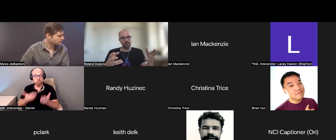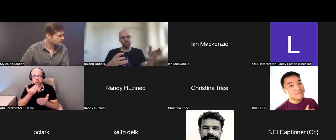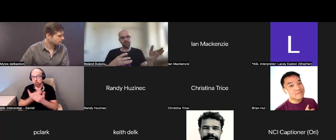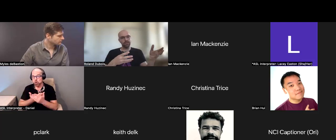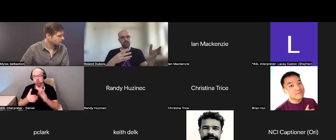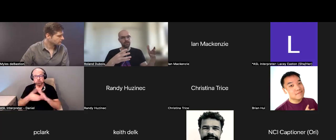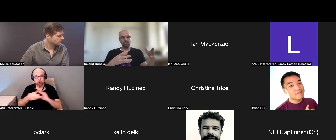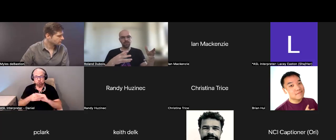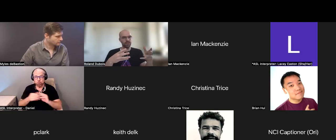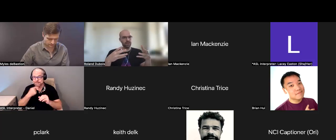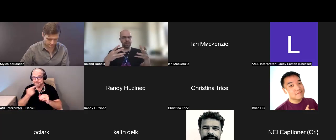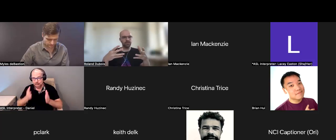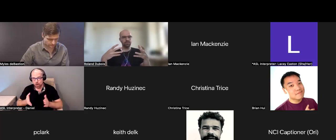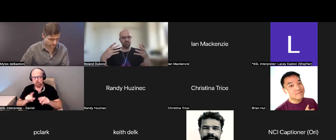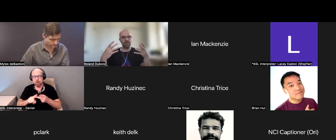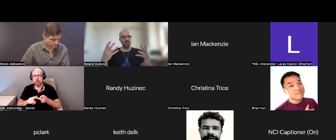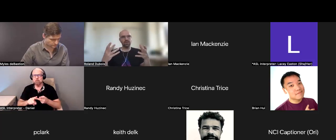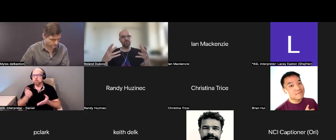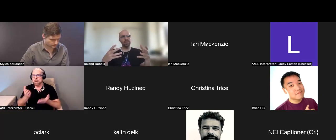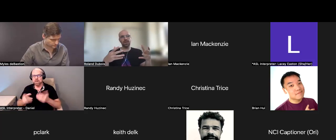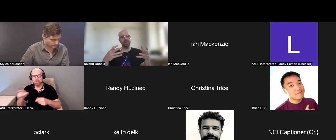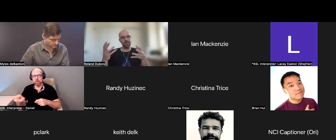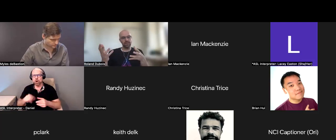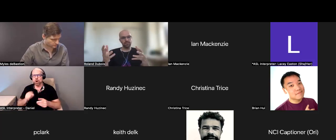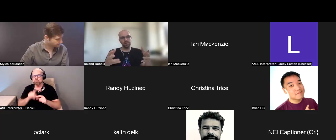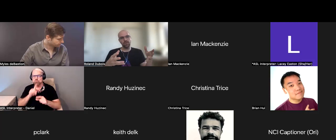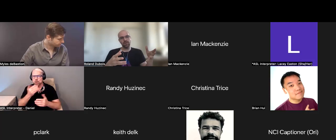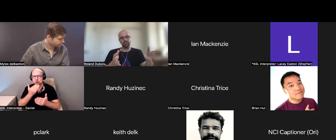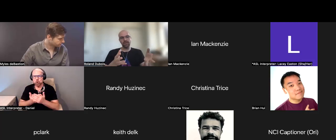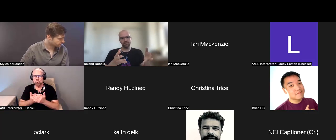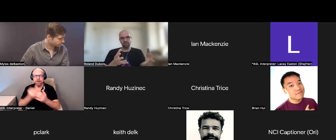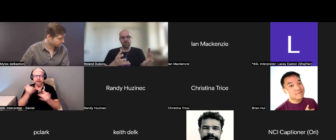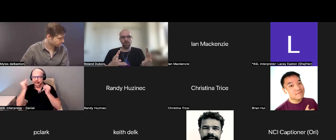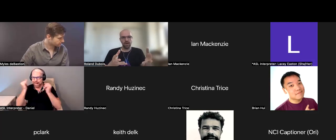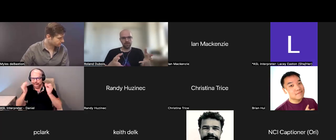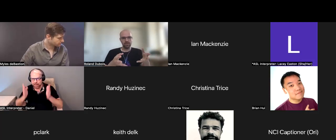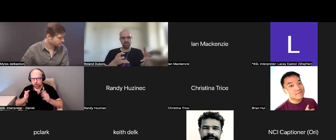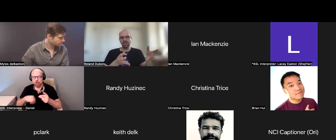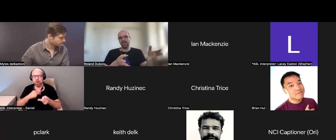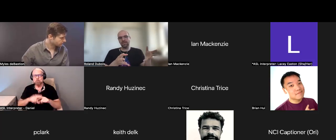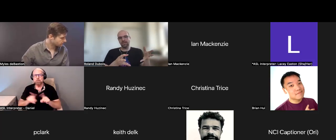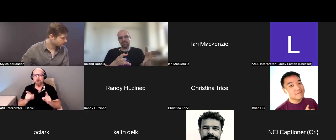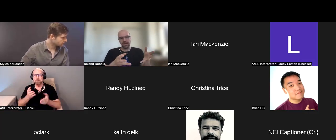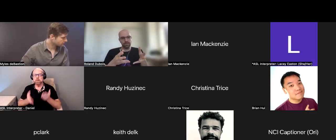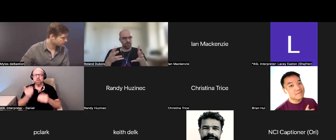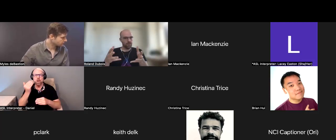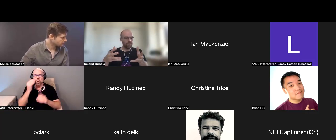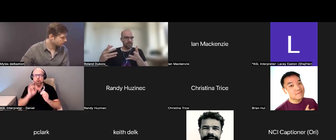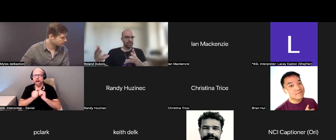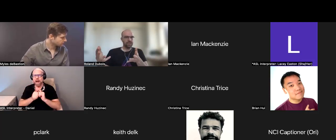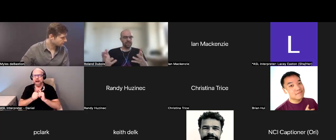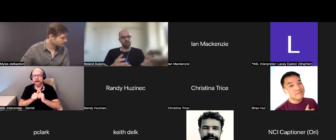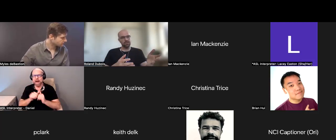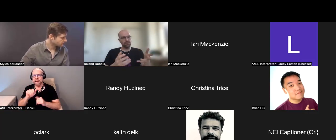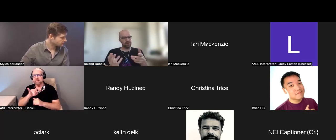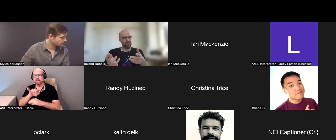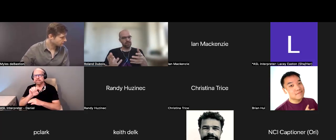or maybe a really good ideator, or might know how to time scope and lead a team to success.